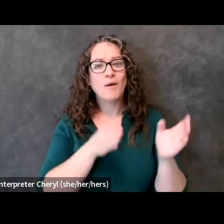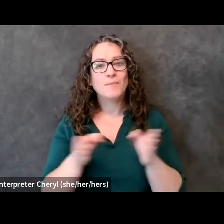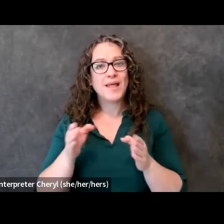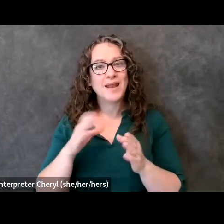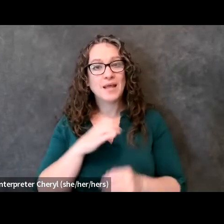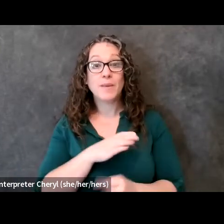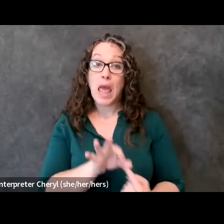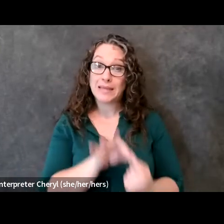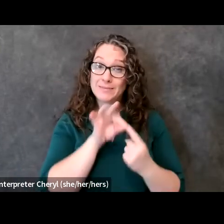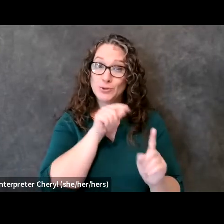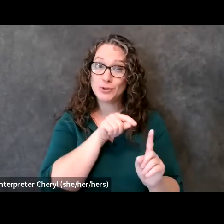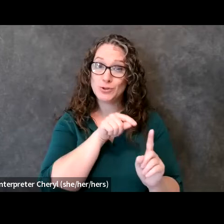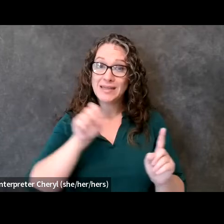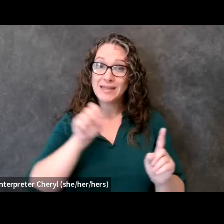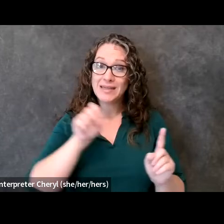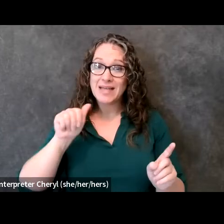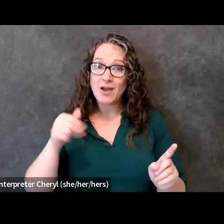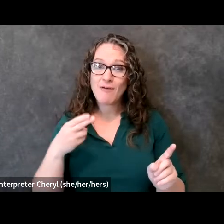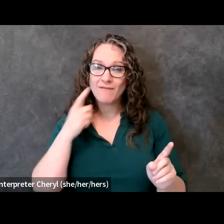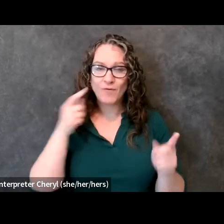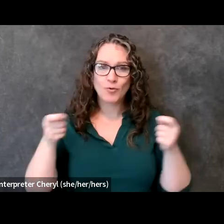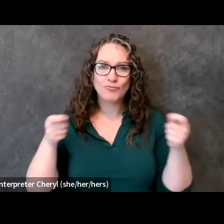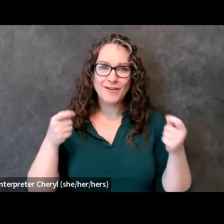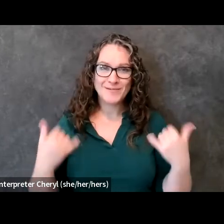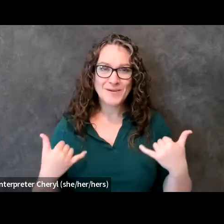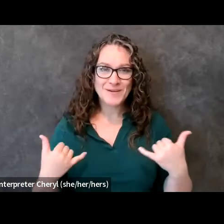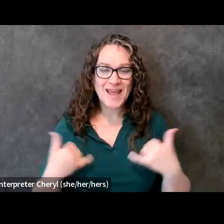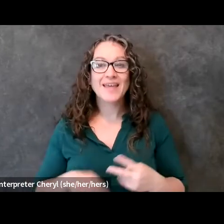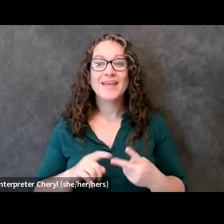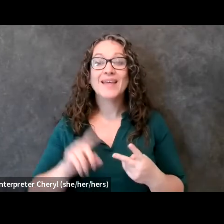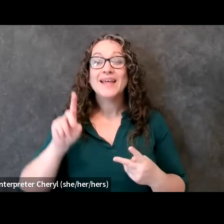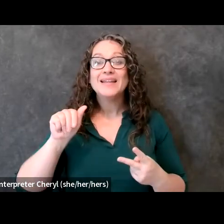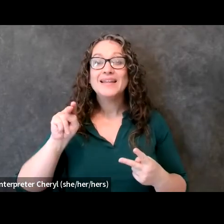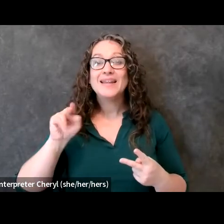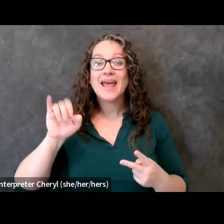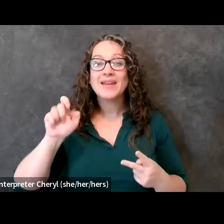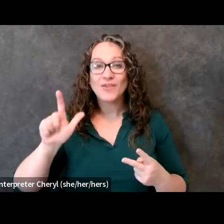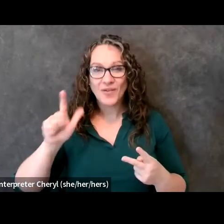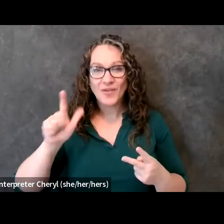for moderating today i also want to thank daniel for the behind the scenes stuff going on today